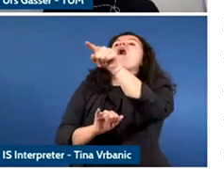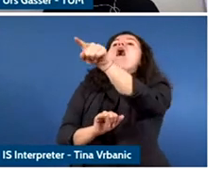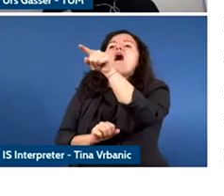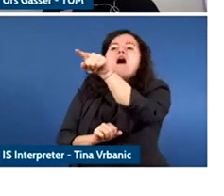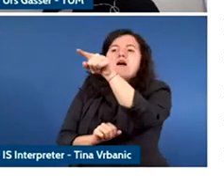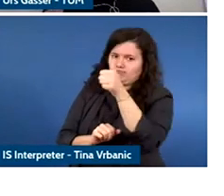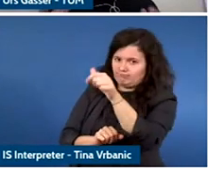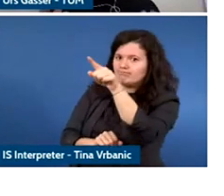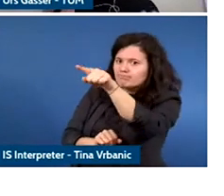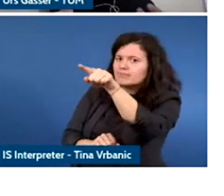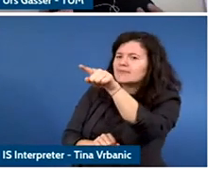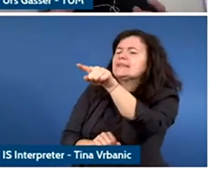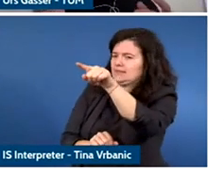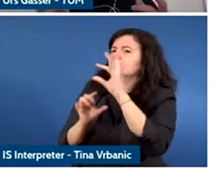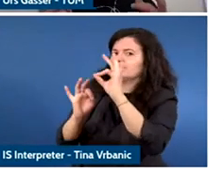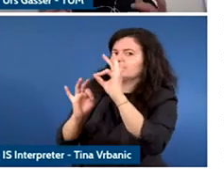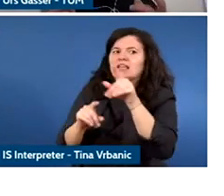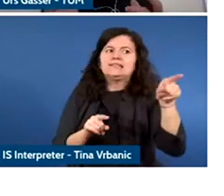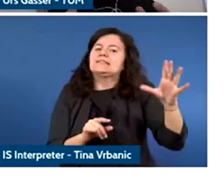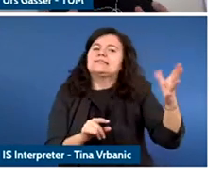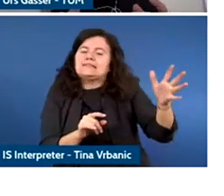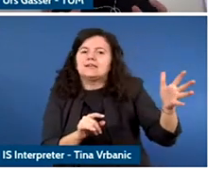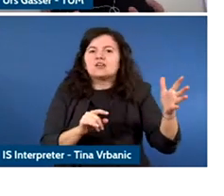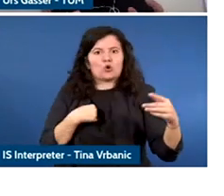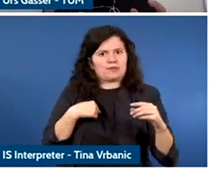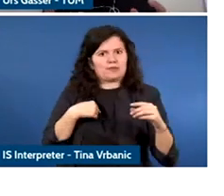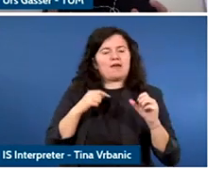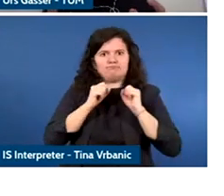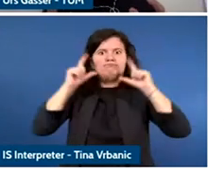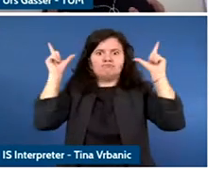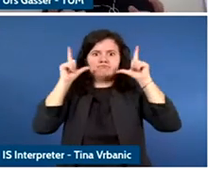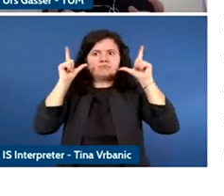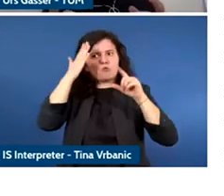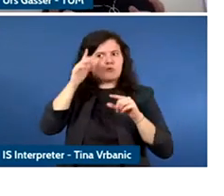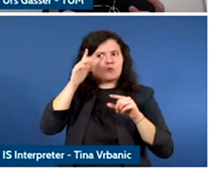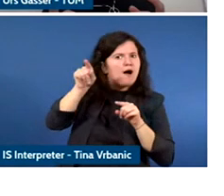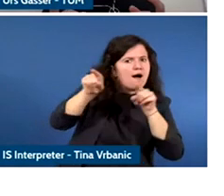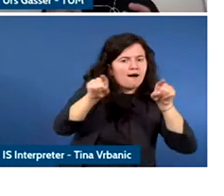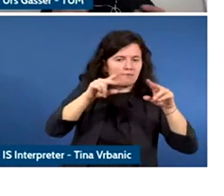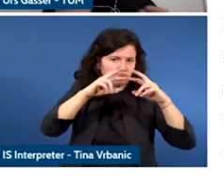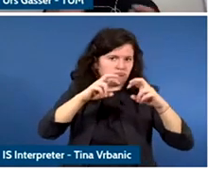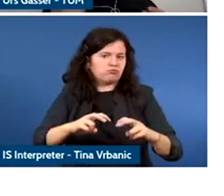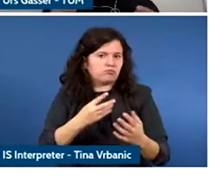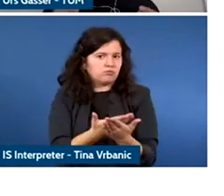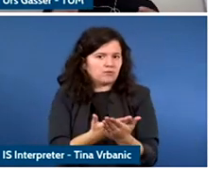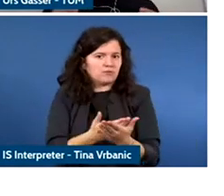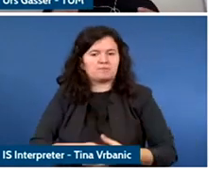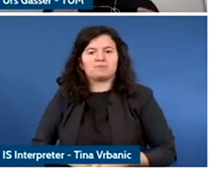being extremely knowledgeable city officials, it was very hard to